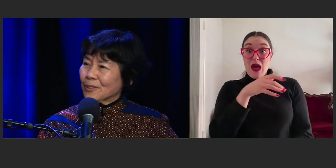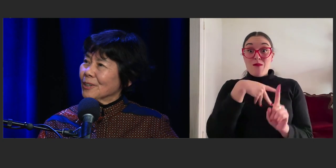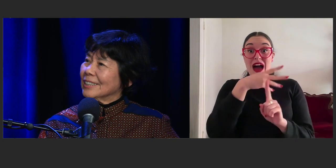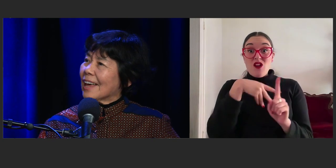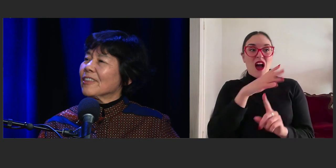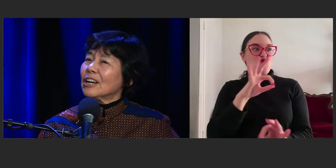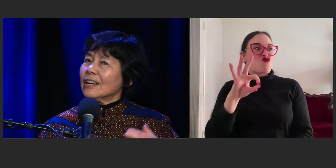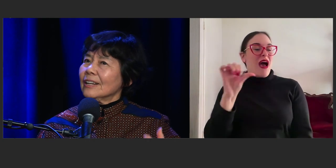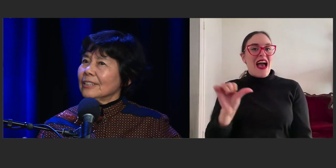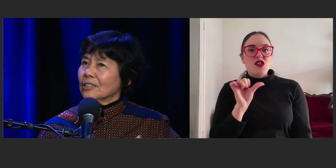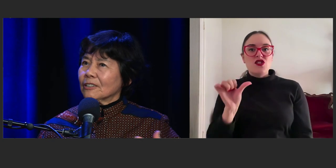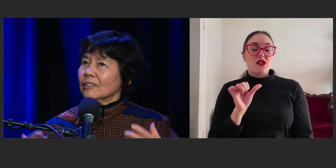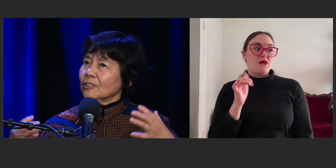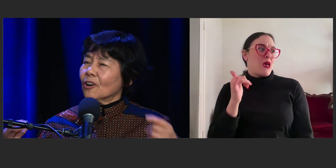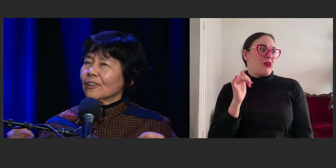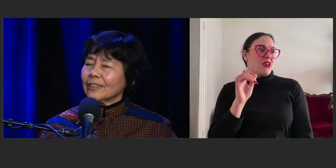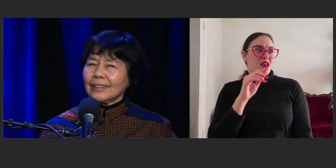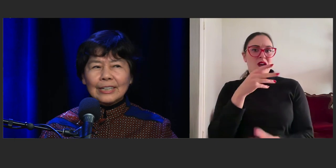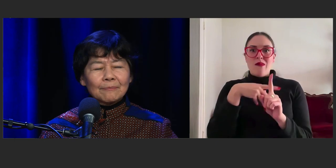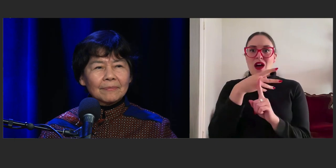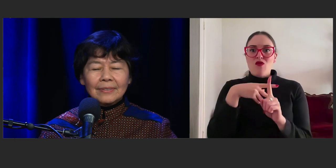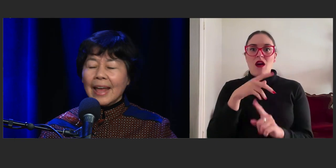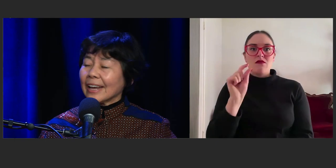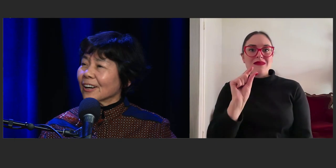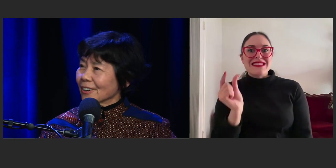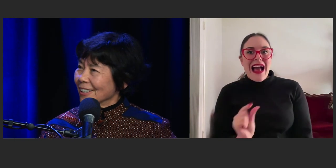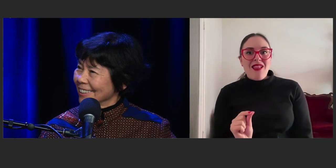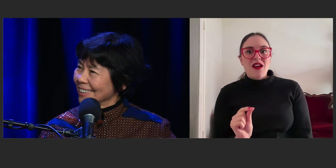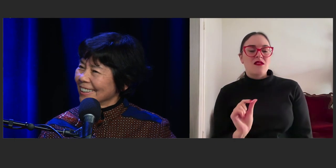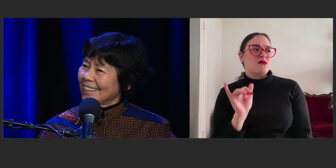or another non-Anglo group,